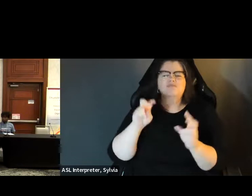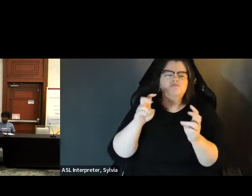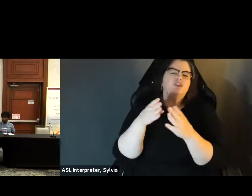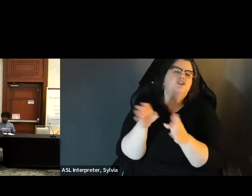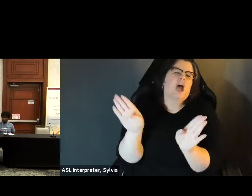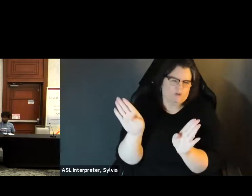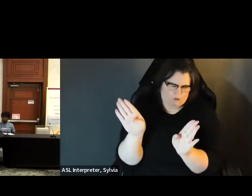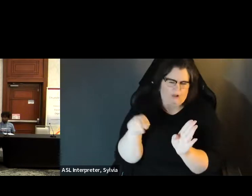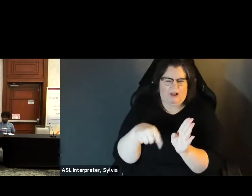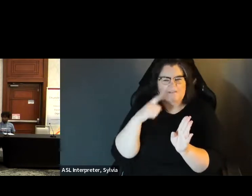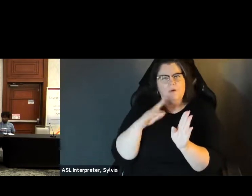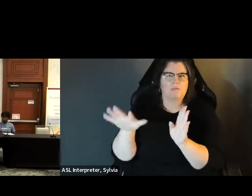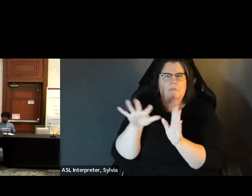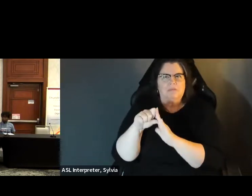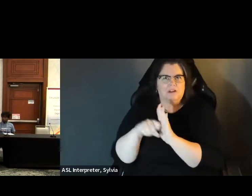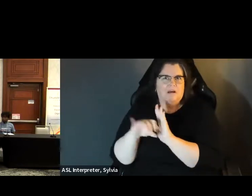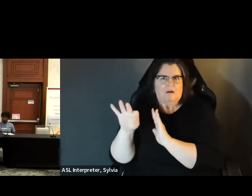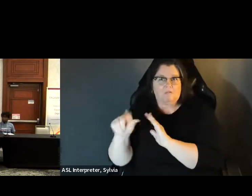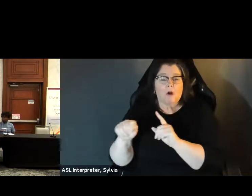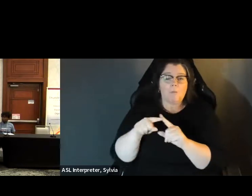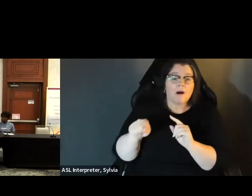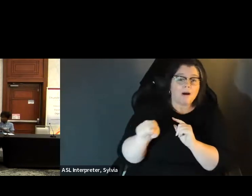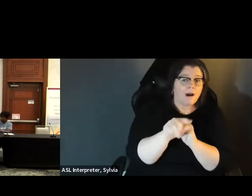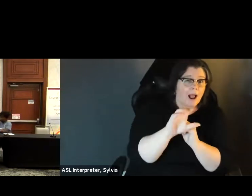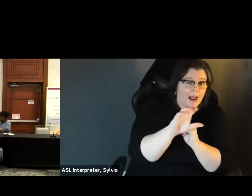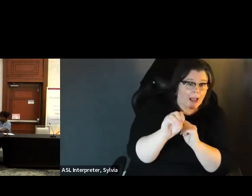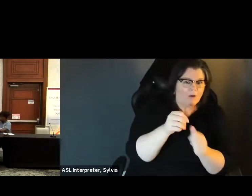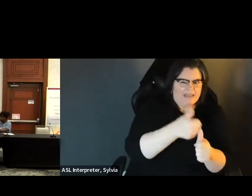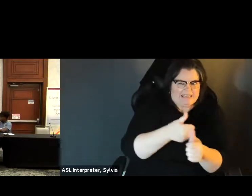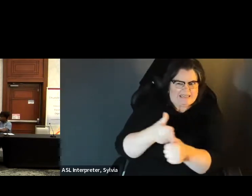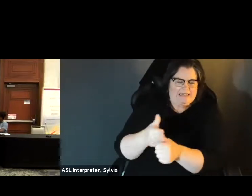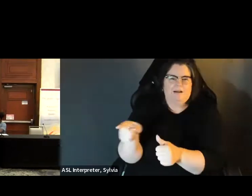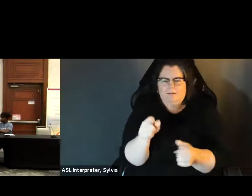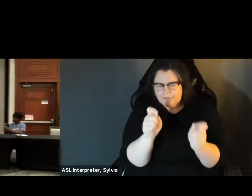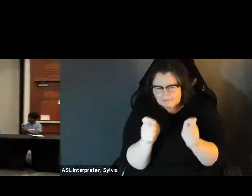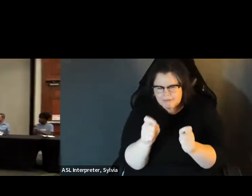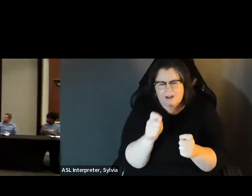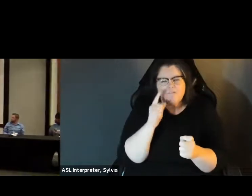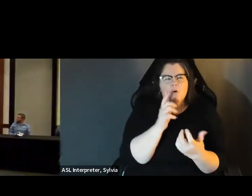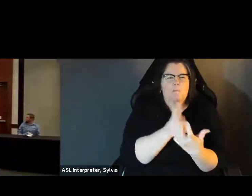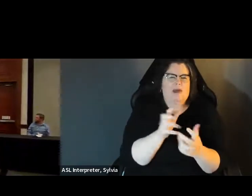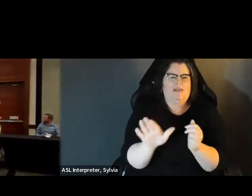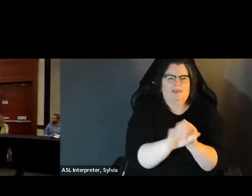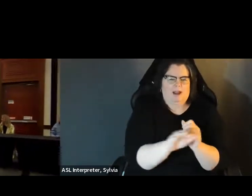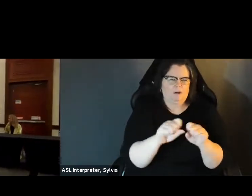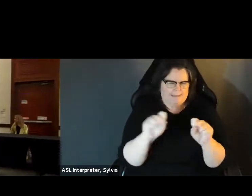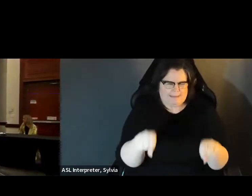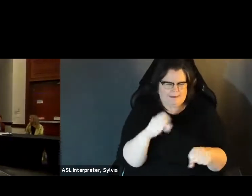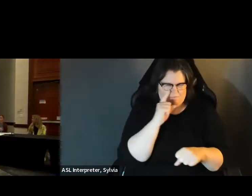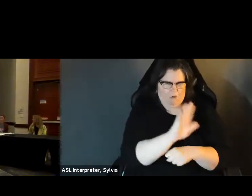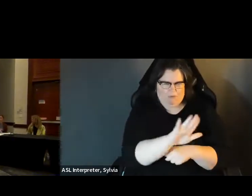We have a generic version of that website, and it's generic nationwide, because we don't know where folks are coming from. don't know where folks are coming from. The better one The better. One is the one that the counties would customize from our template. is the one that counties would customize from our template.